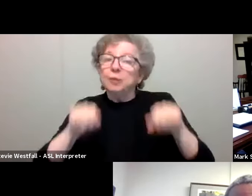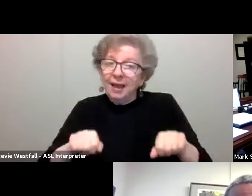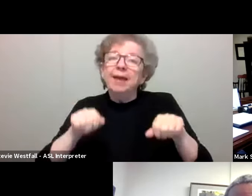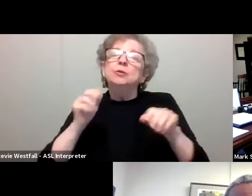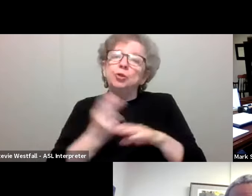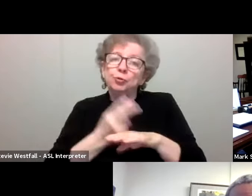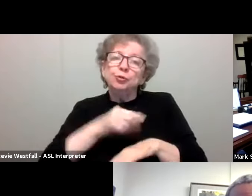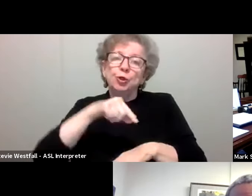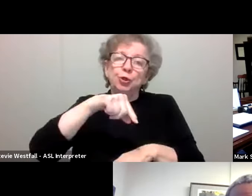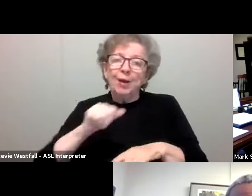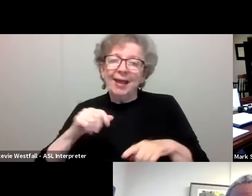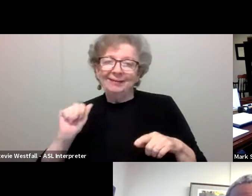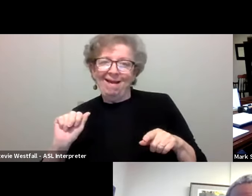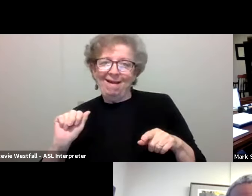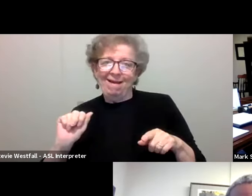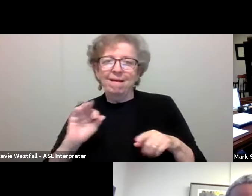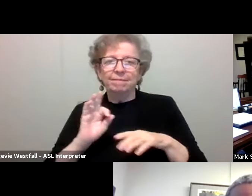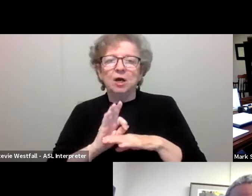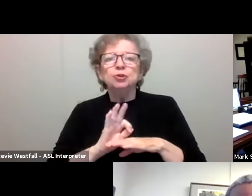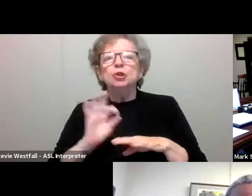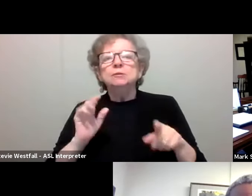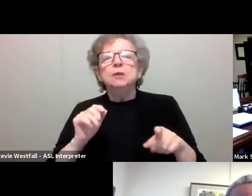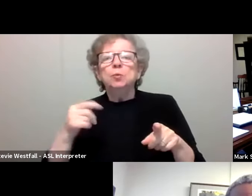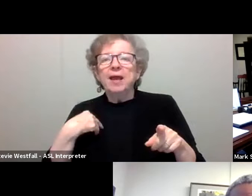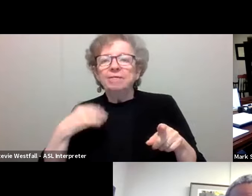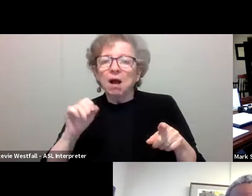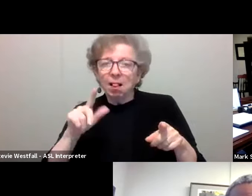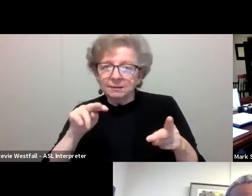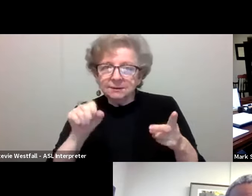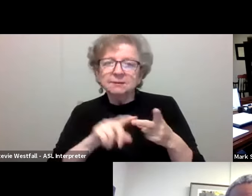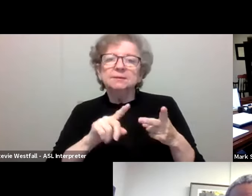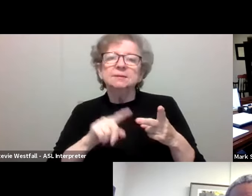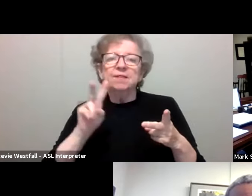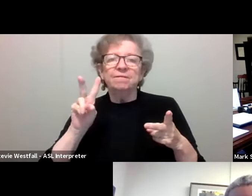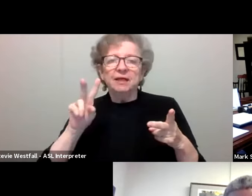Now, today we're joined by Provost, Susan Collins, Vice President for Student Life, Martino Harmon,